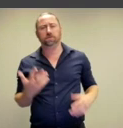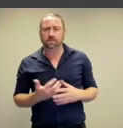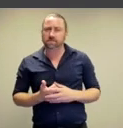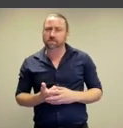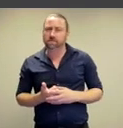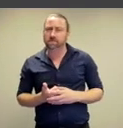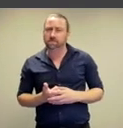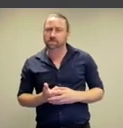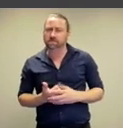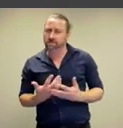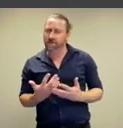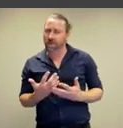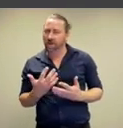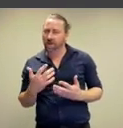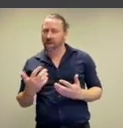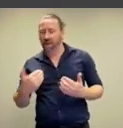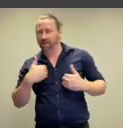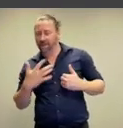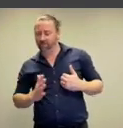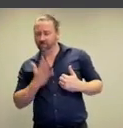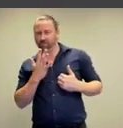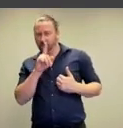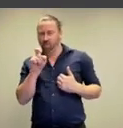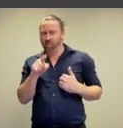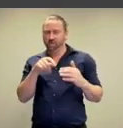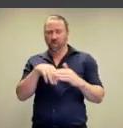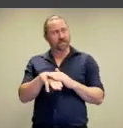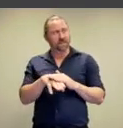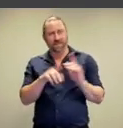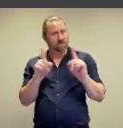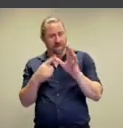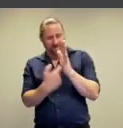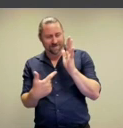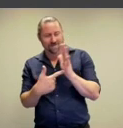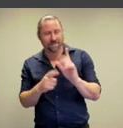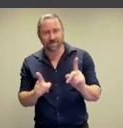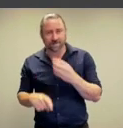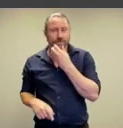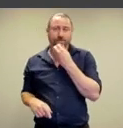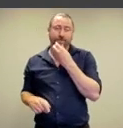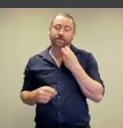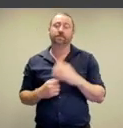All kinds of rich questions in these